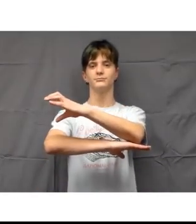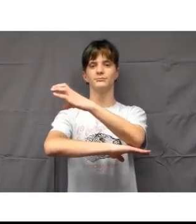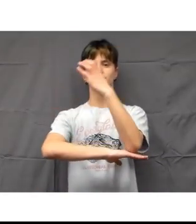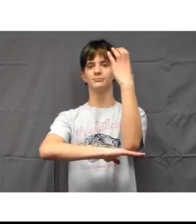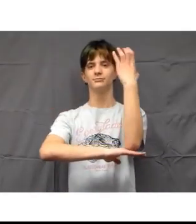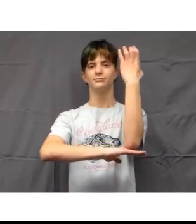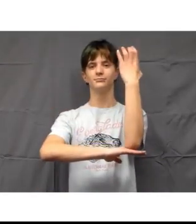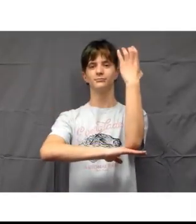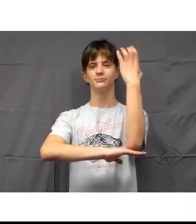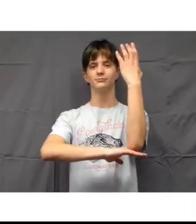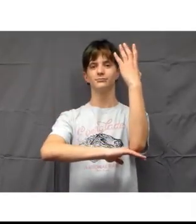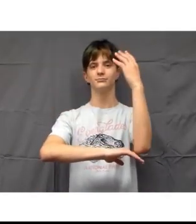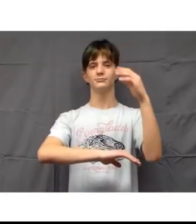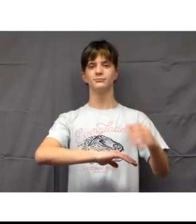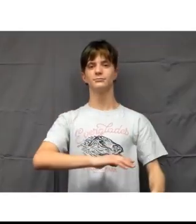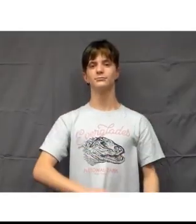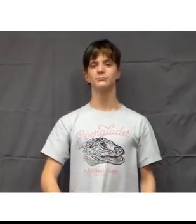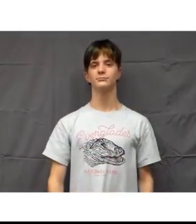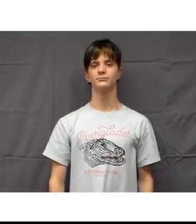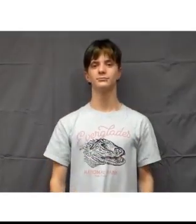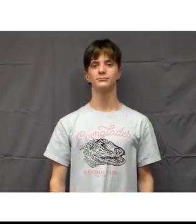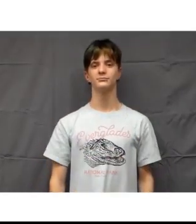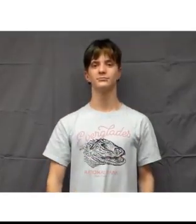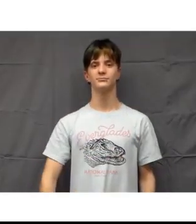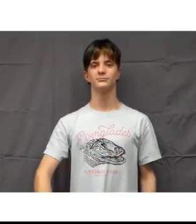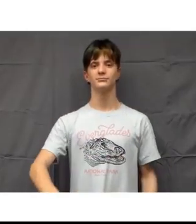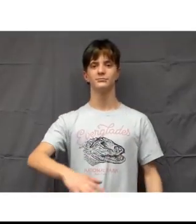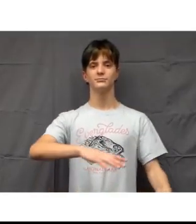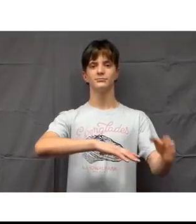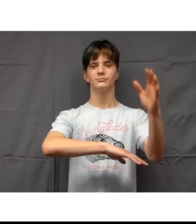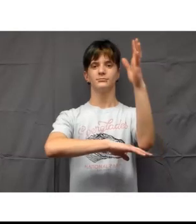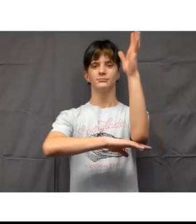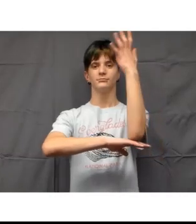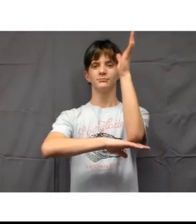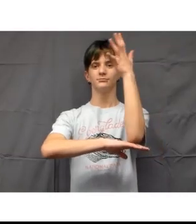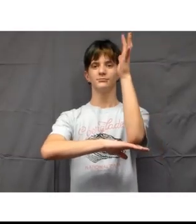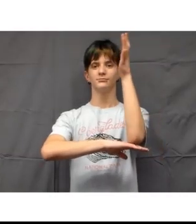a C starting at the elbow and Pull It in an arc to a 90° angle leaving your hands